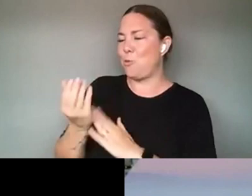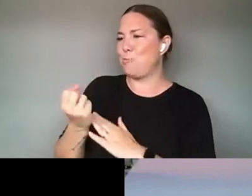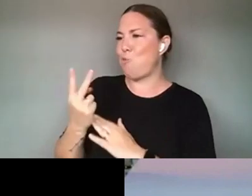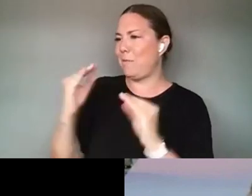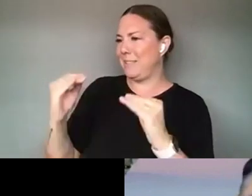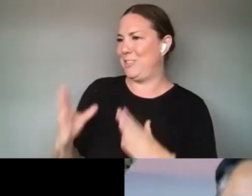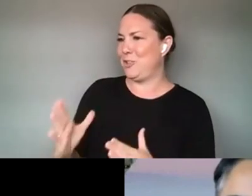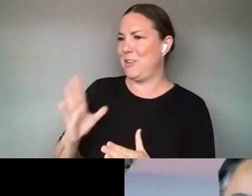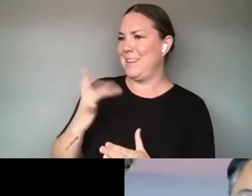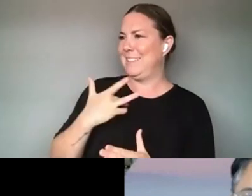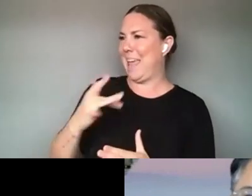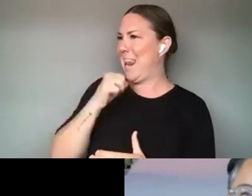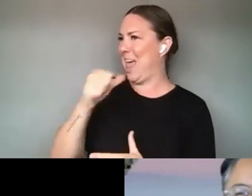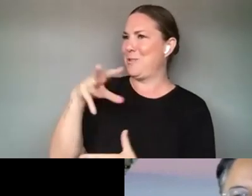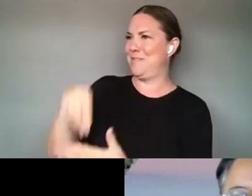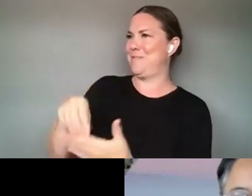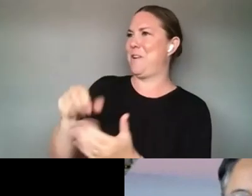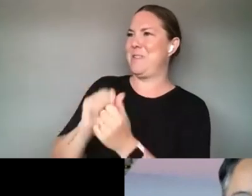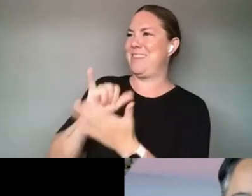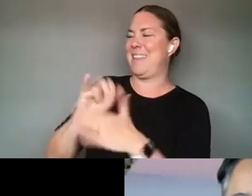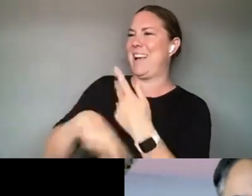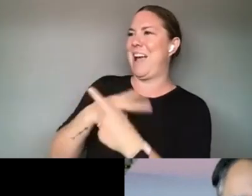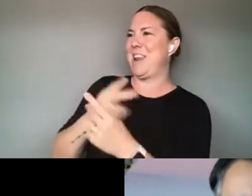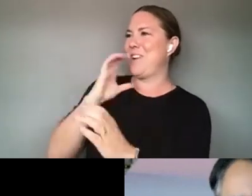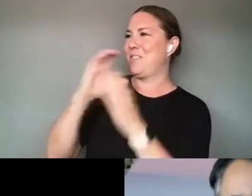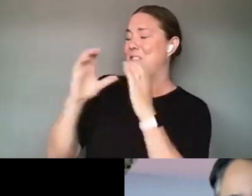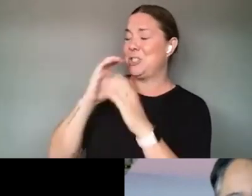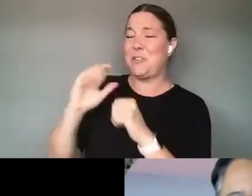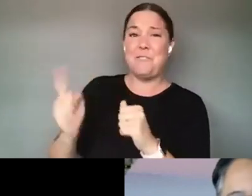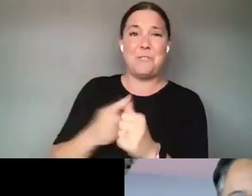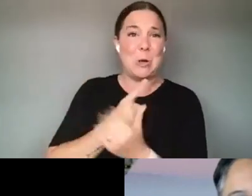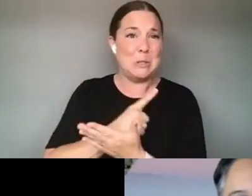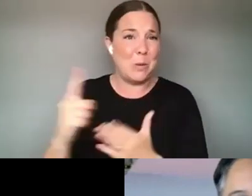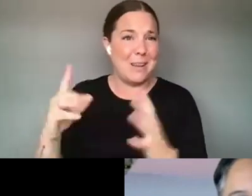SO IT'S LIKE THE FIRST WEEK THAT SCHOOL'S BEEN OUT SO I REALLY APPRECIATE HAVING THE TIME